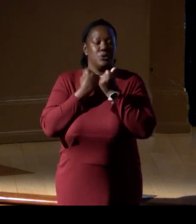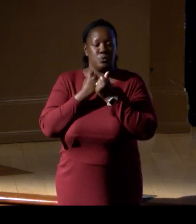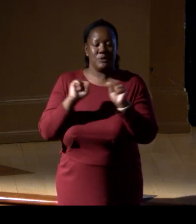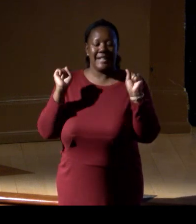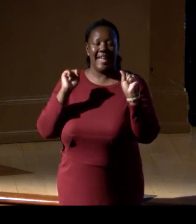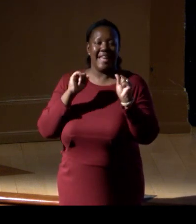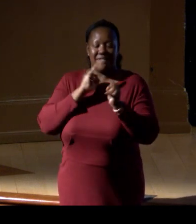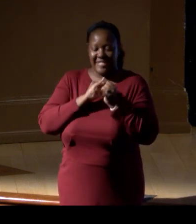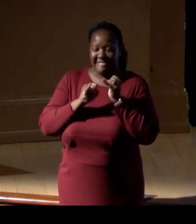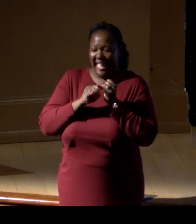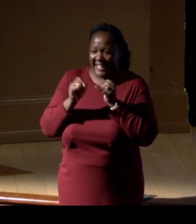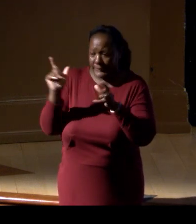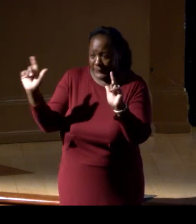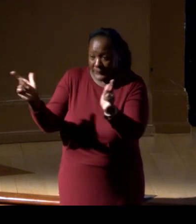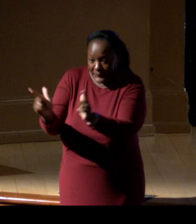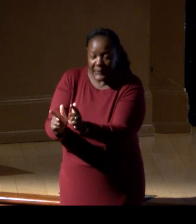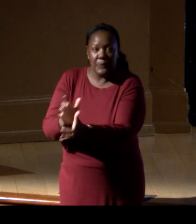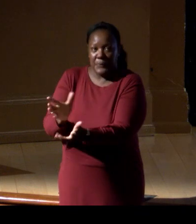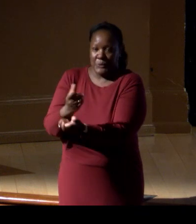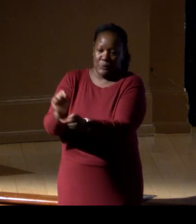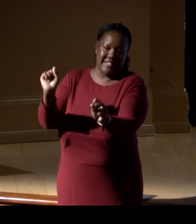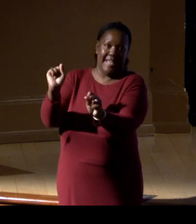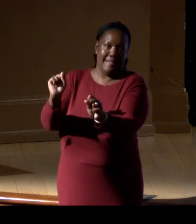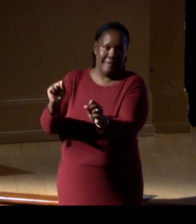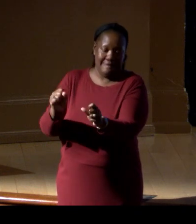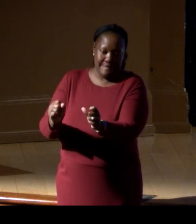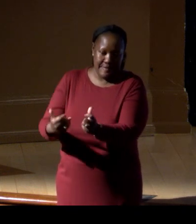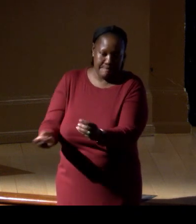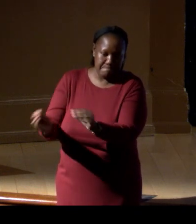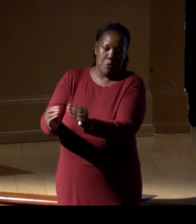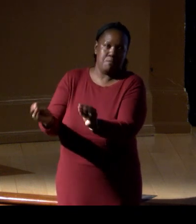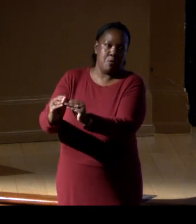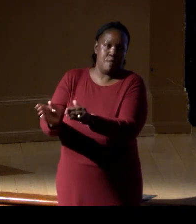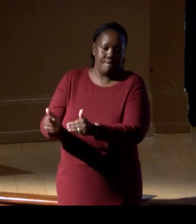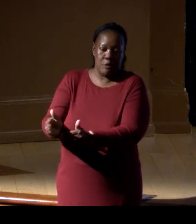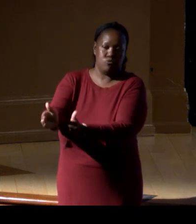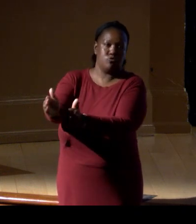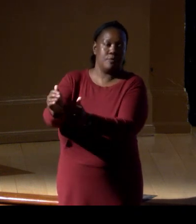because these places not only were time machines,